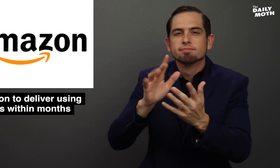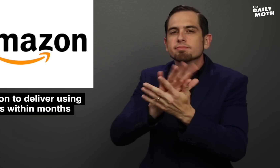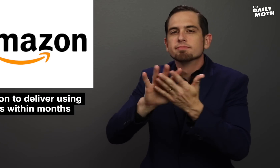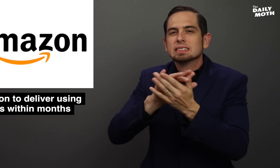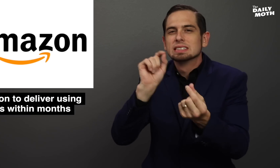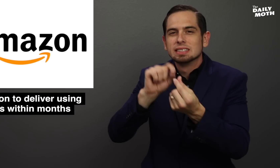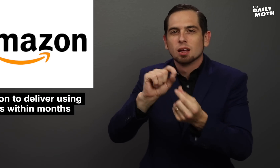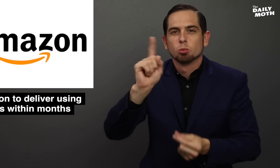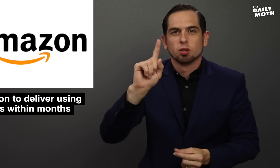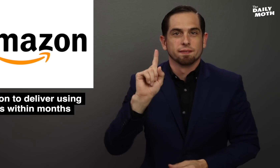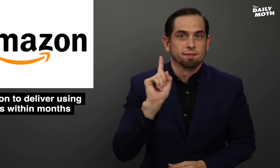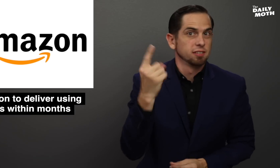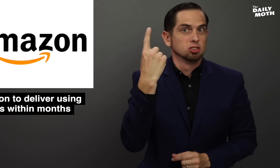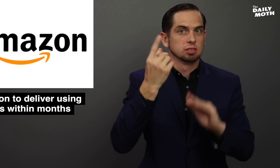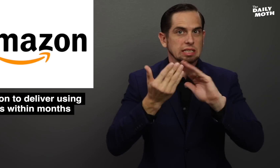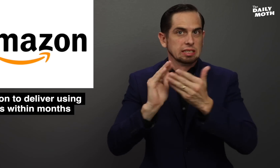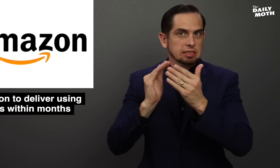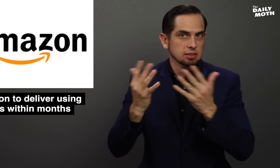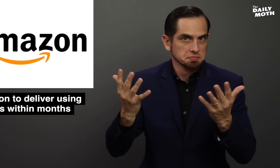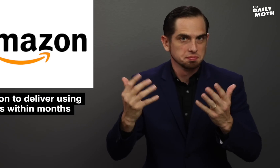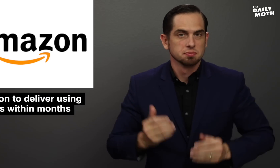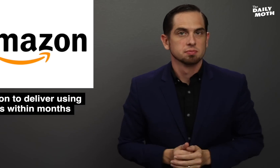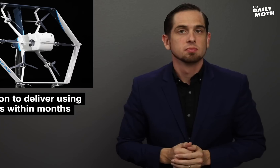It is unknown where the first cities will be.